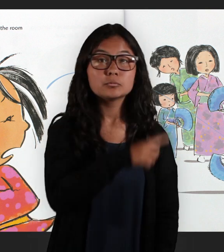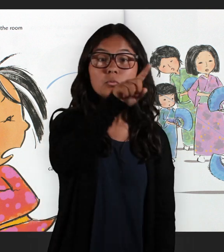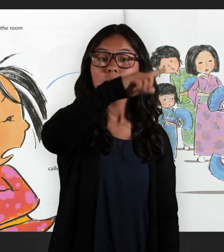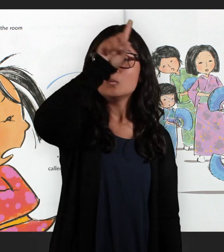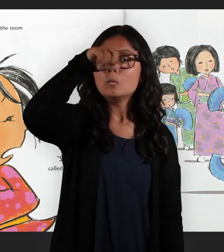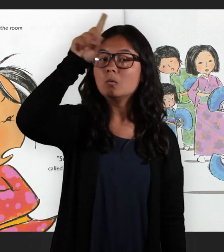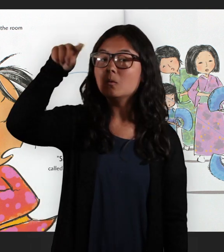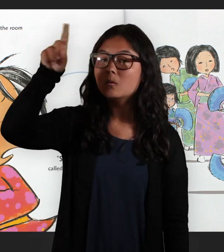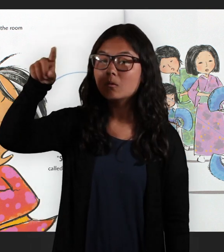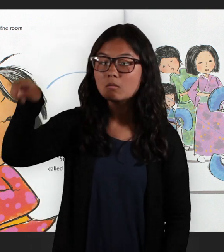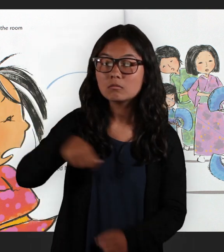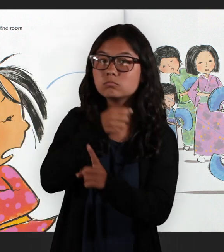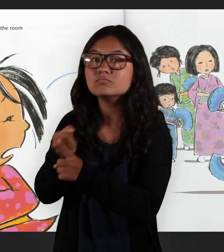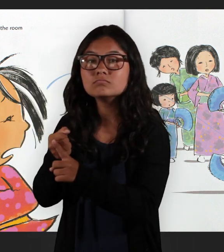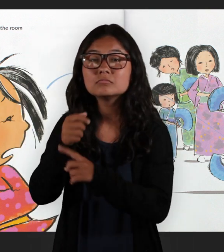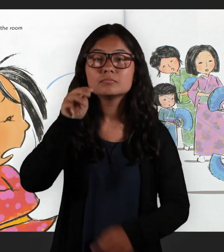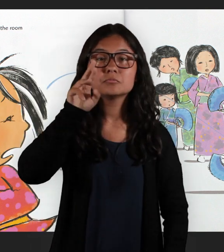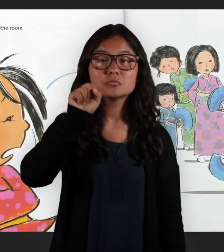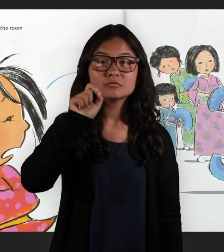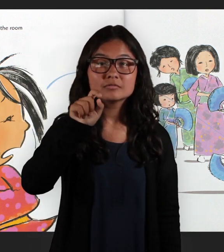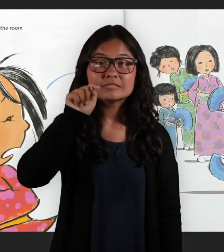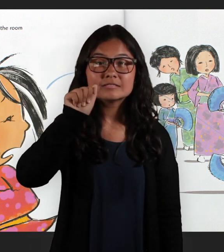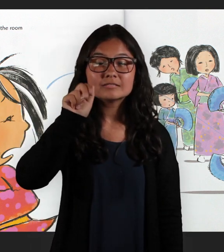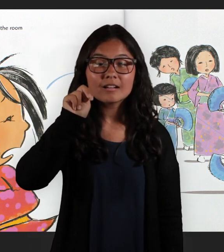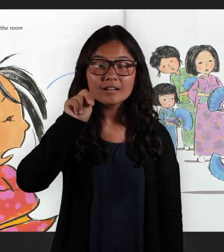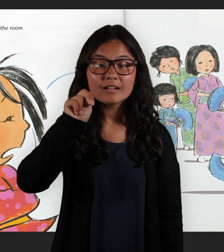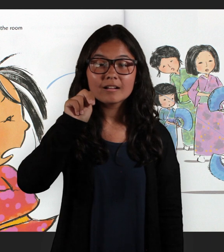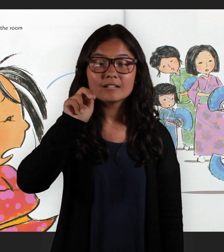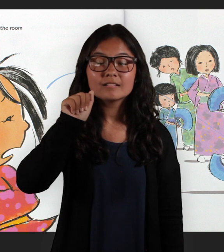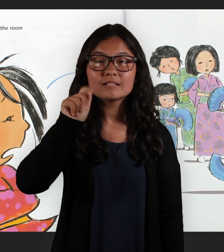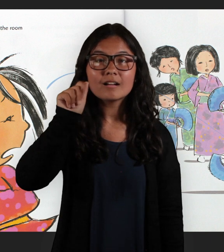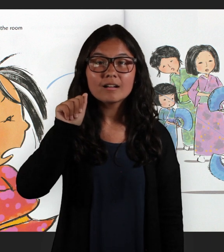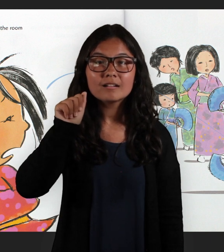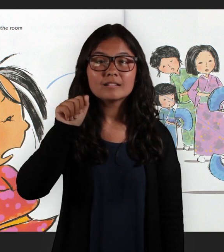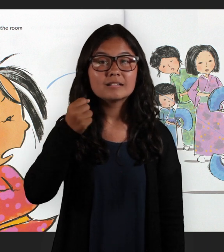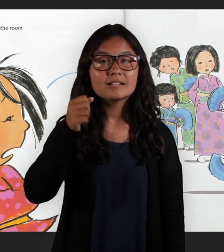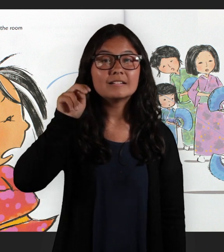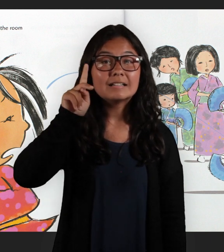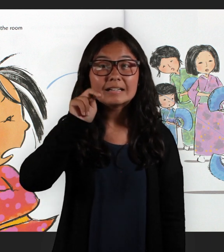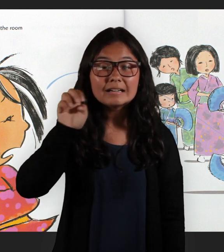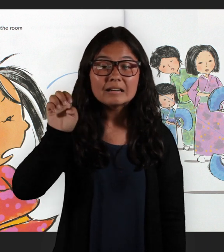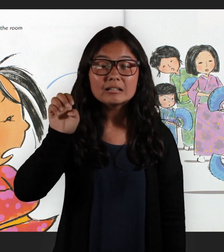Launched like a rocket, the fan twirled across the room and bounced off Mrs. Tanaka's knee.